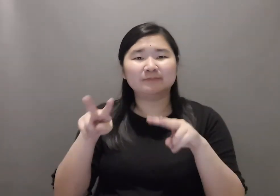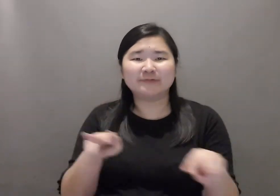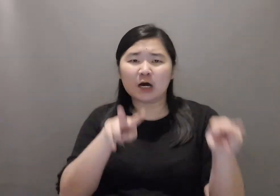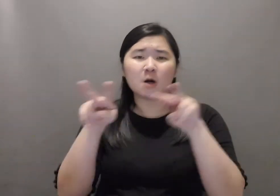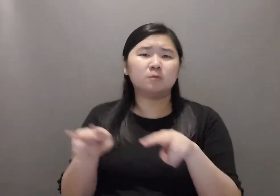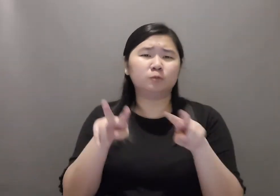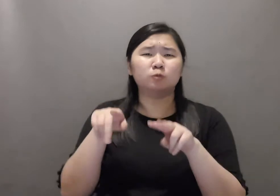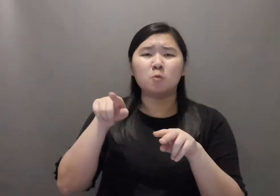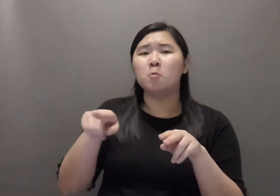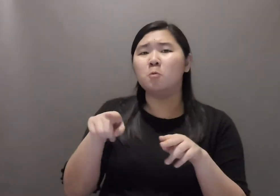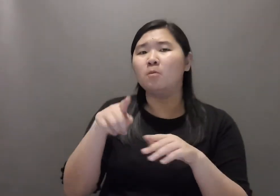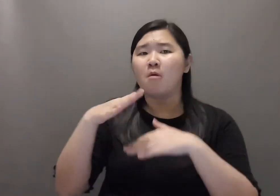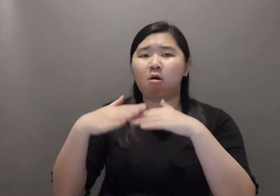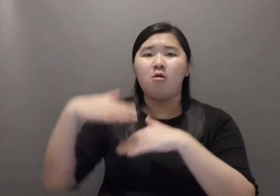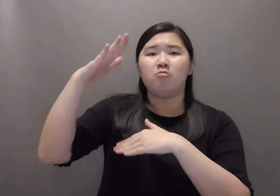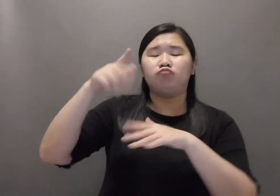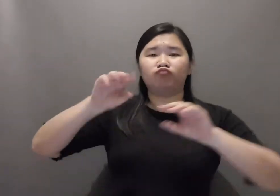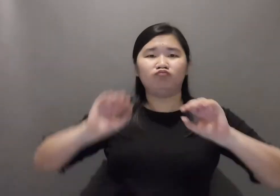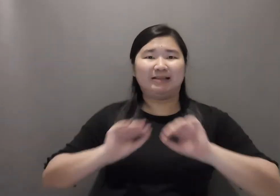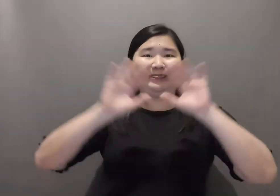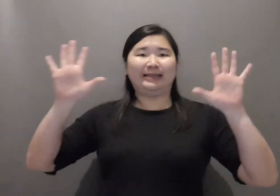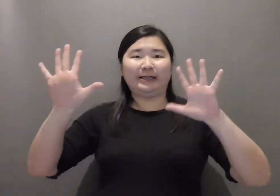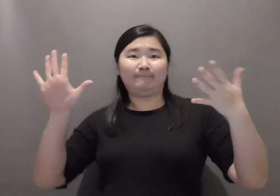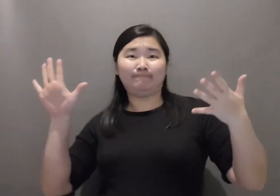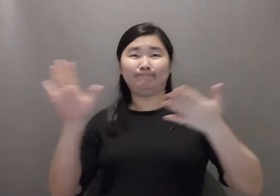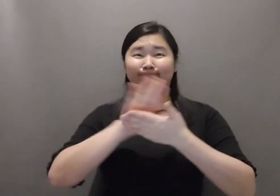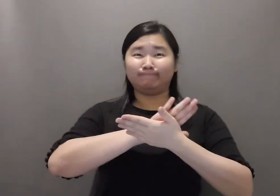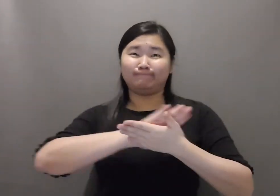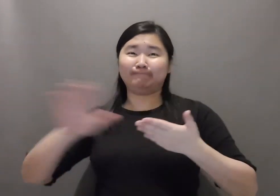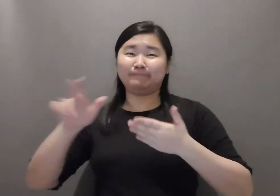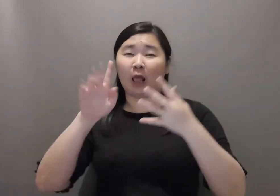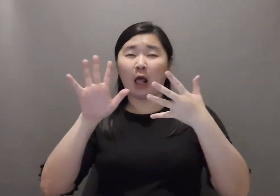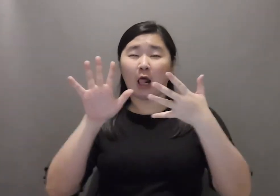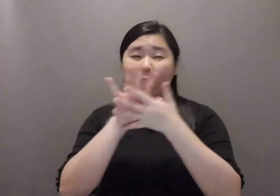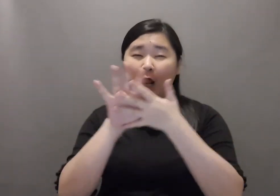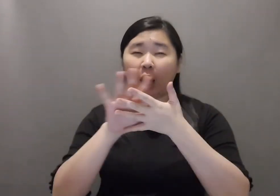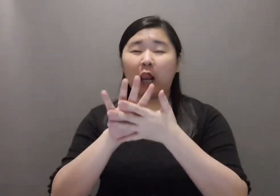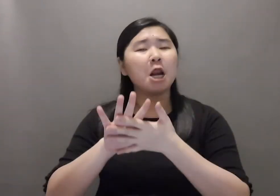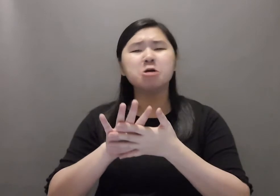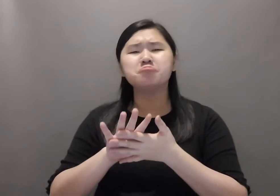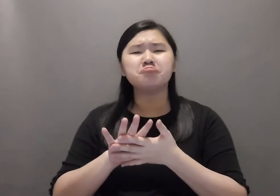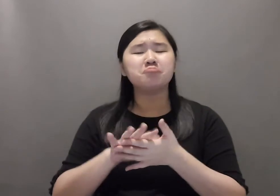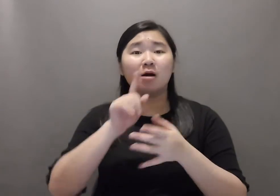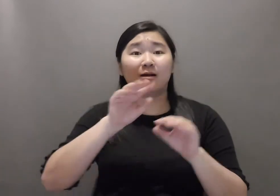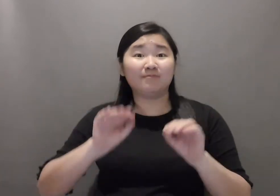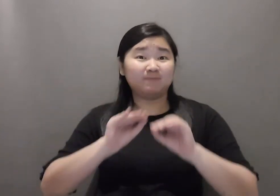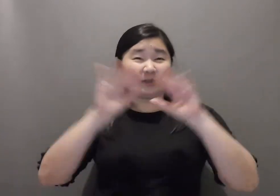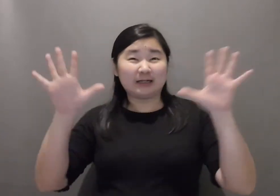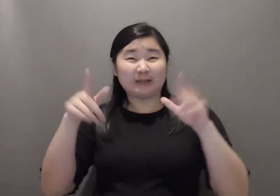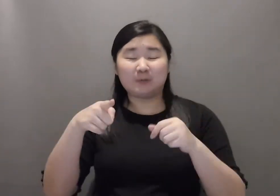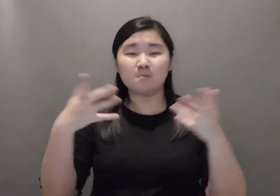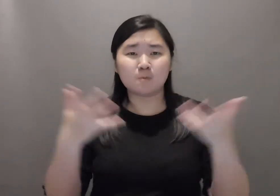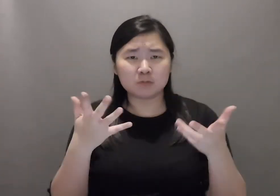It is important to produce a high-quality sign language video that is clear, sharp and accessible.